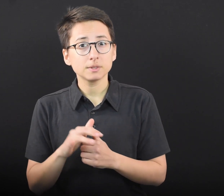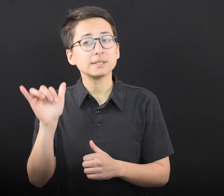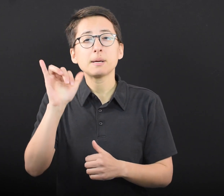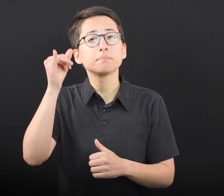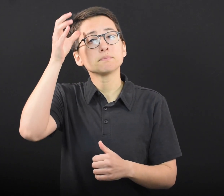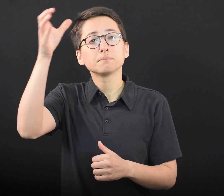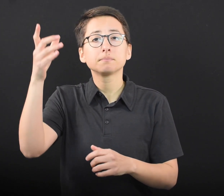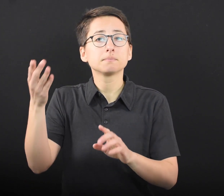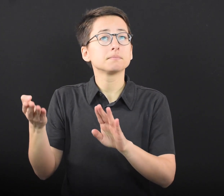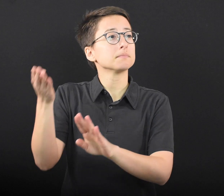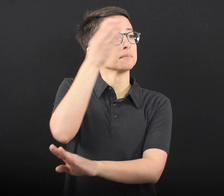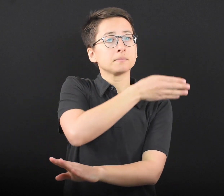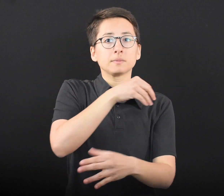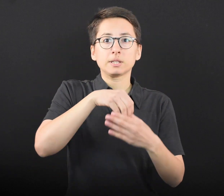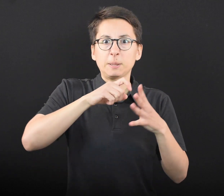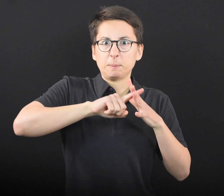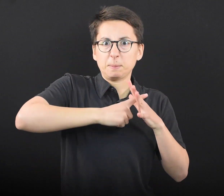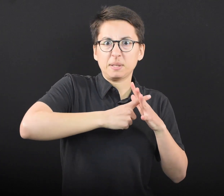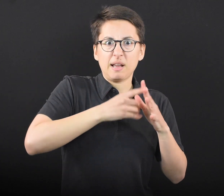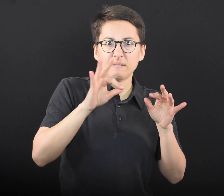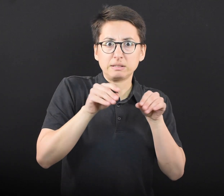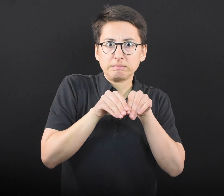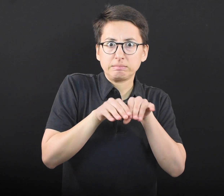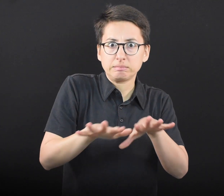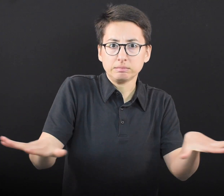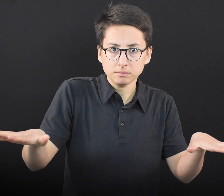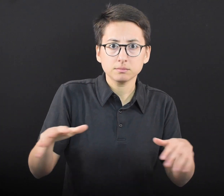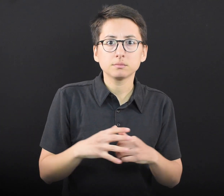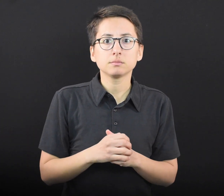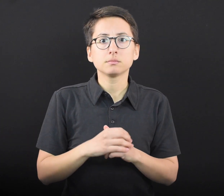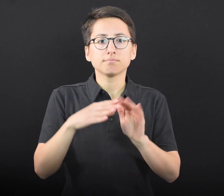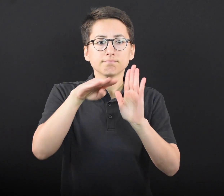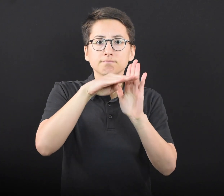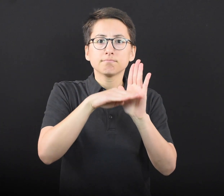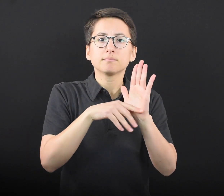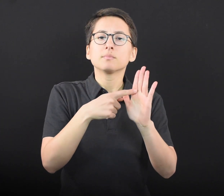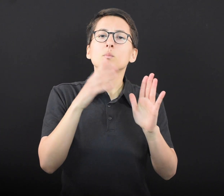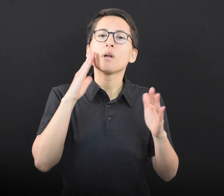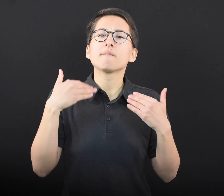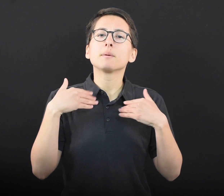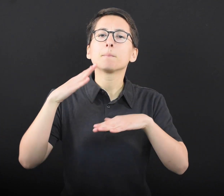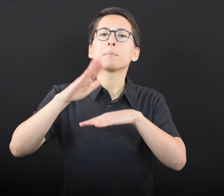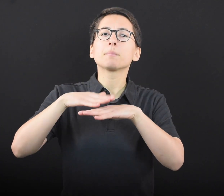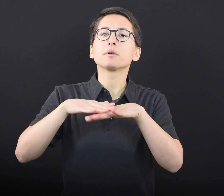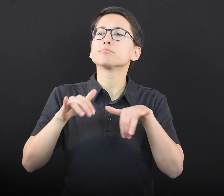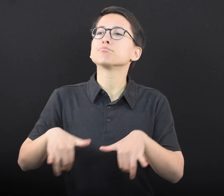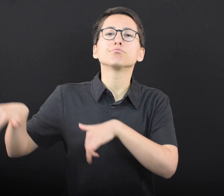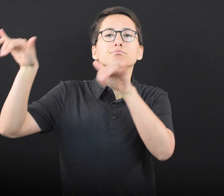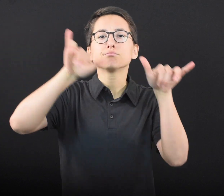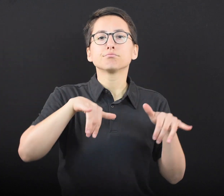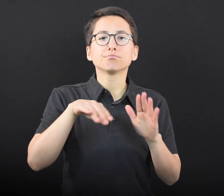from the beginning of the pandemic – guided only by a minimal universal state guidance document.